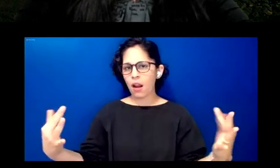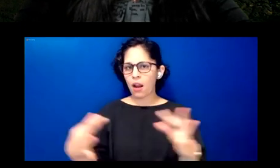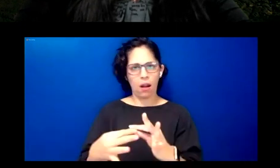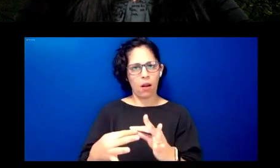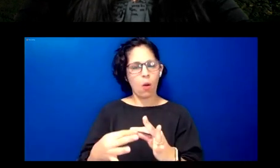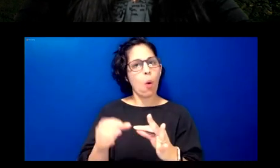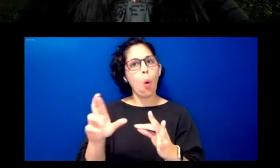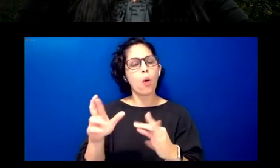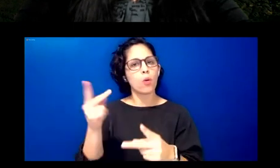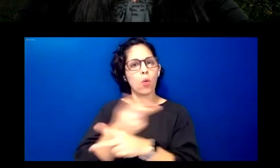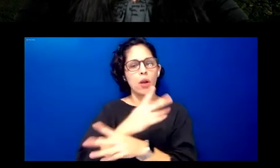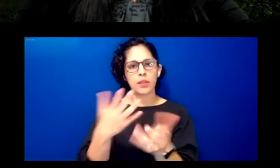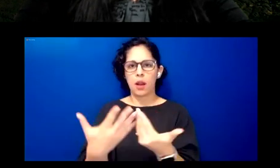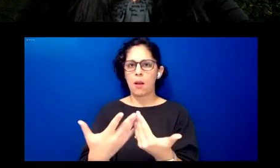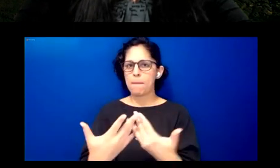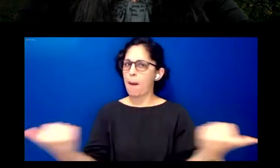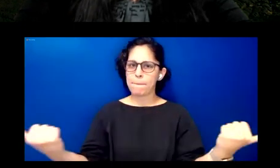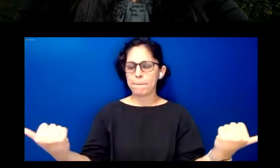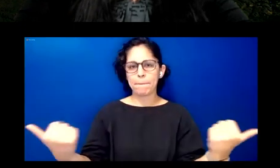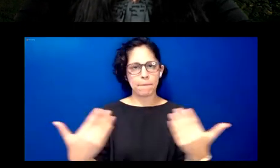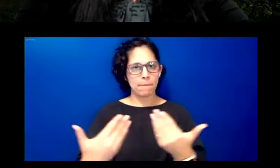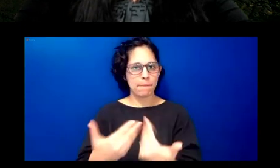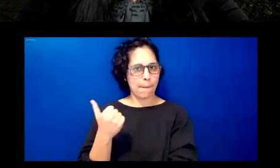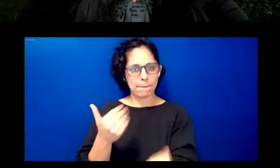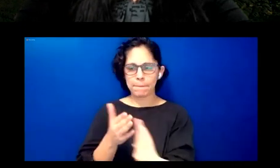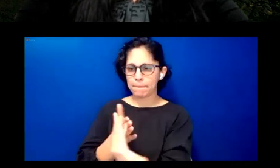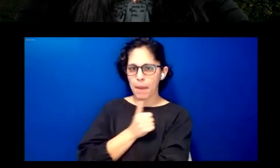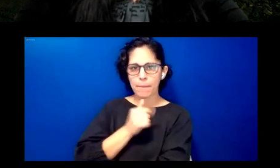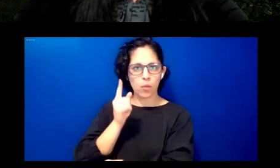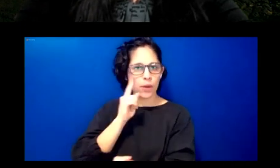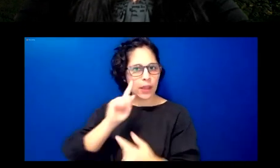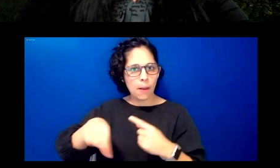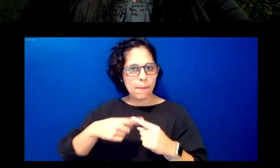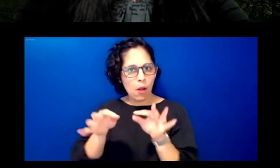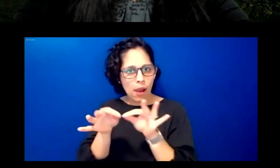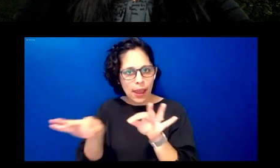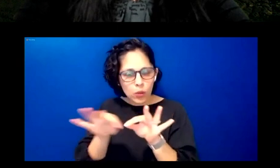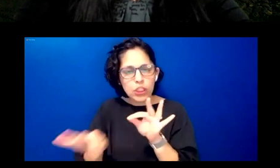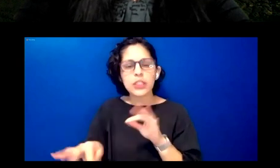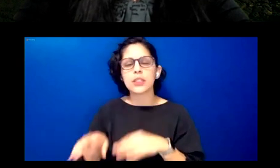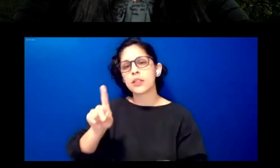we think about indigenous languages digital tools and technologies while we can agree